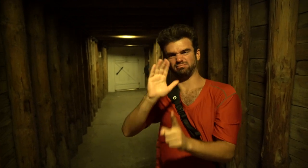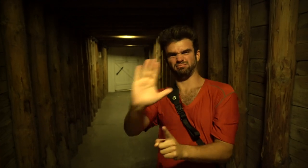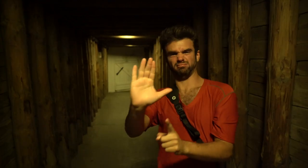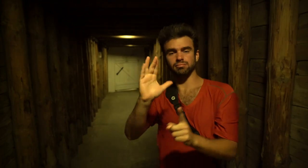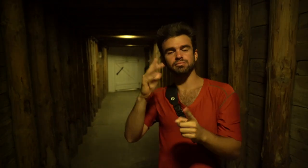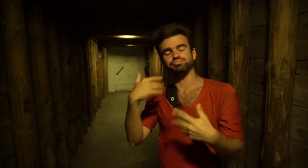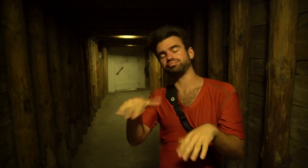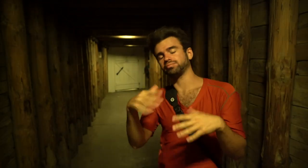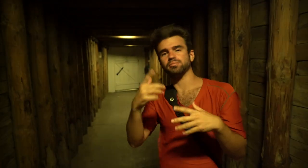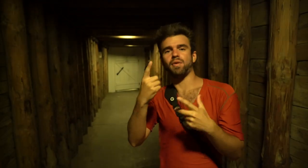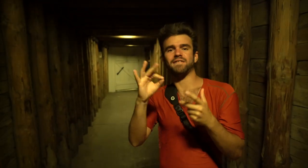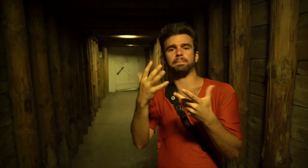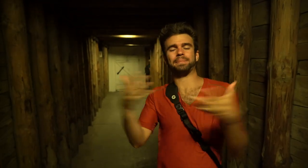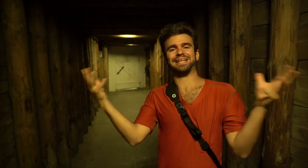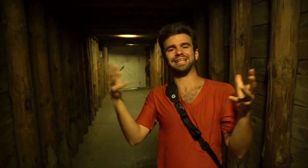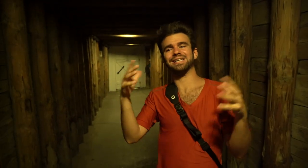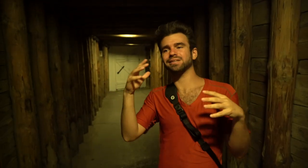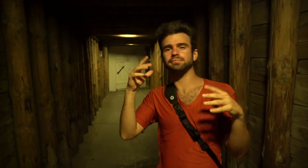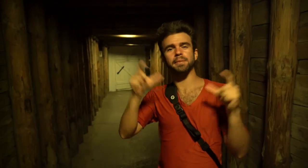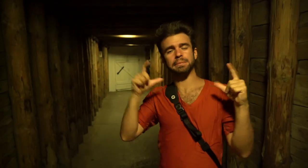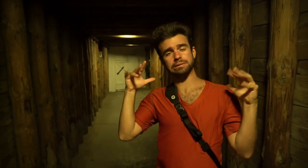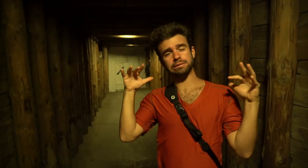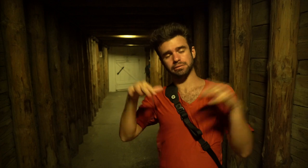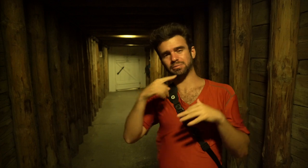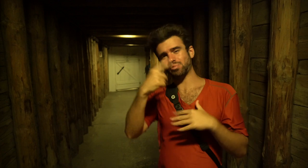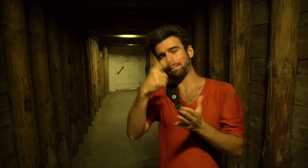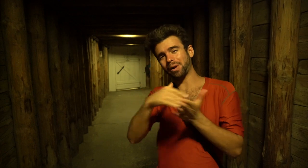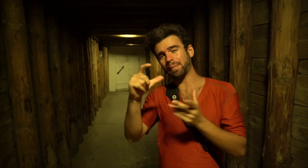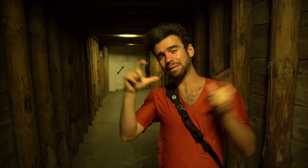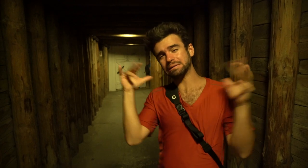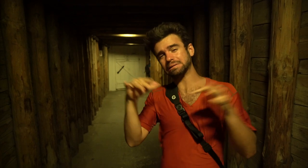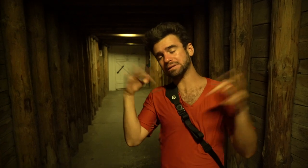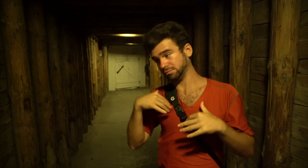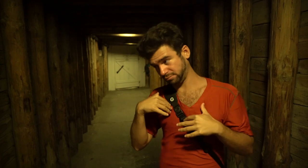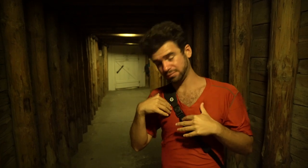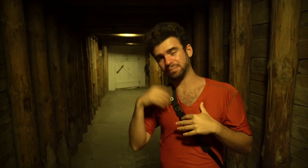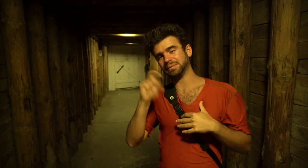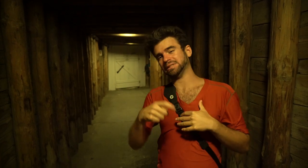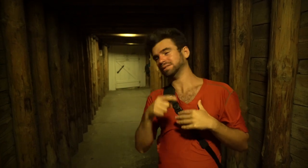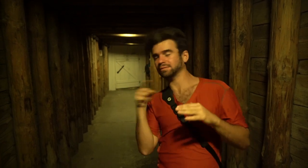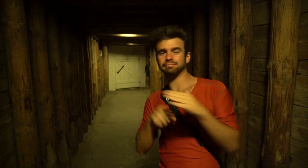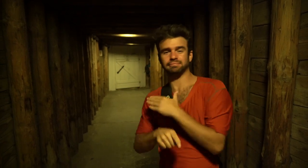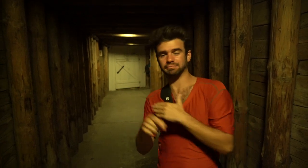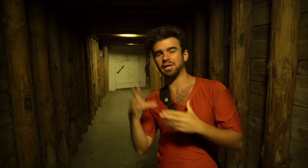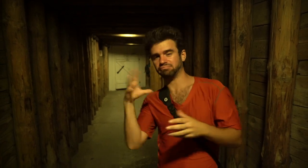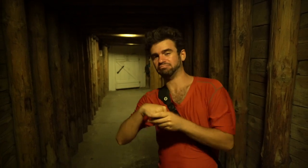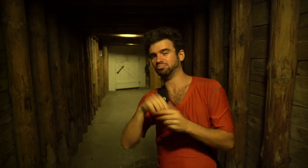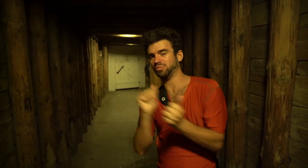About 1.2 million people visit the Wieliczka Salt Mine annually It's obviously a must to visit!